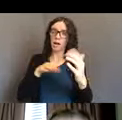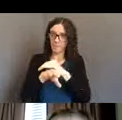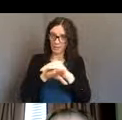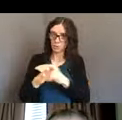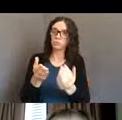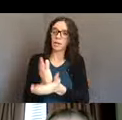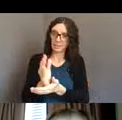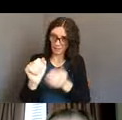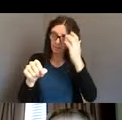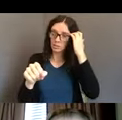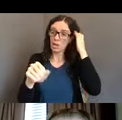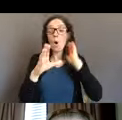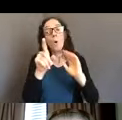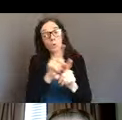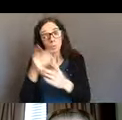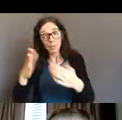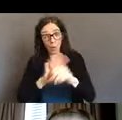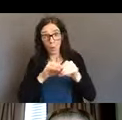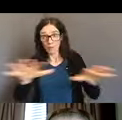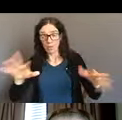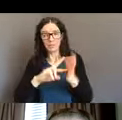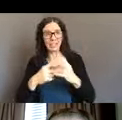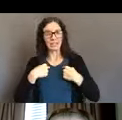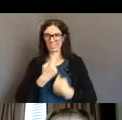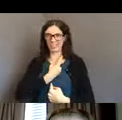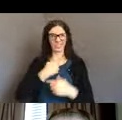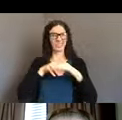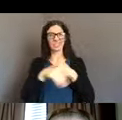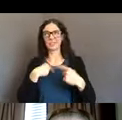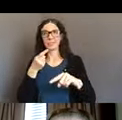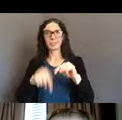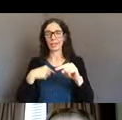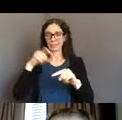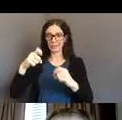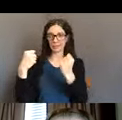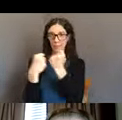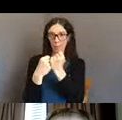So, early on we let folks know that hospitals must allow individuals who provide support.